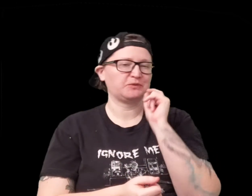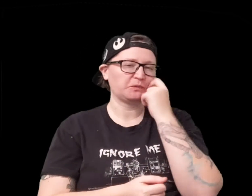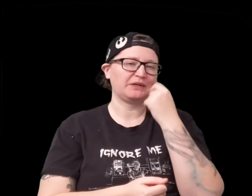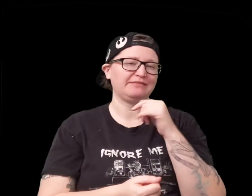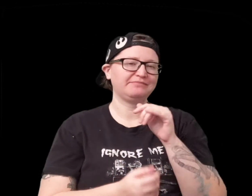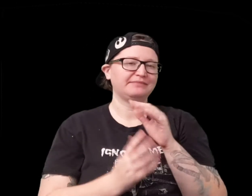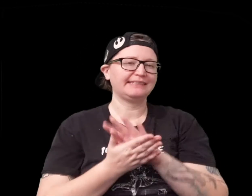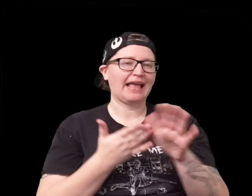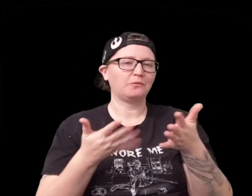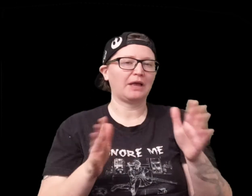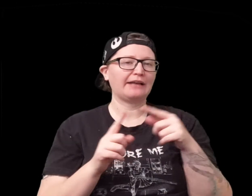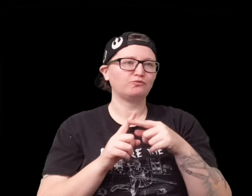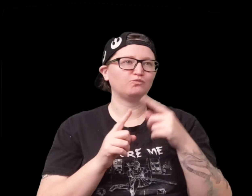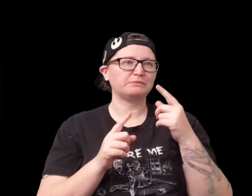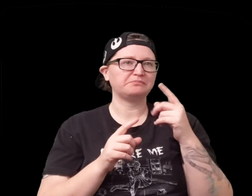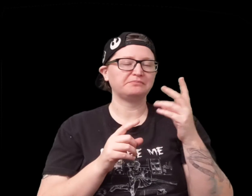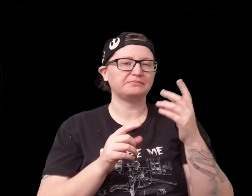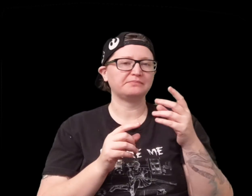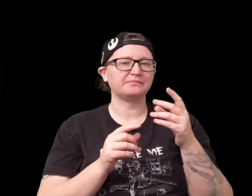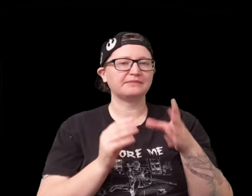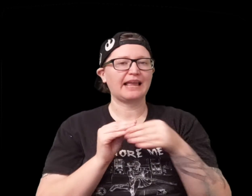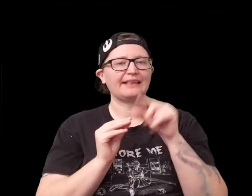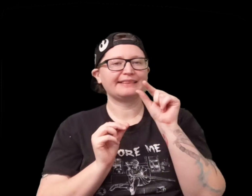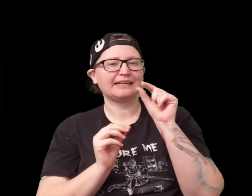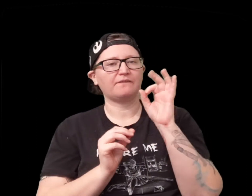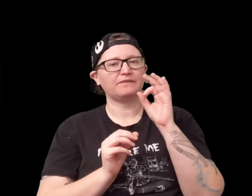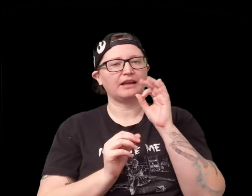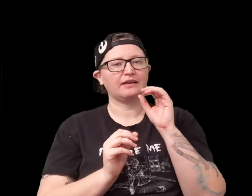a similar concept so I thought that was really cool and kind of a nice way to add a little bit